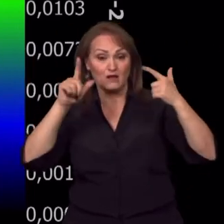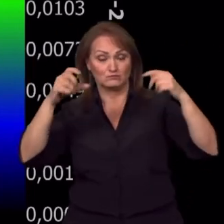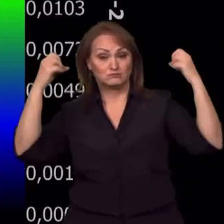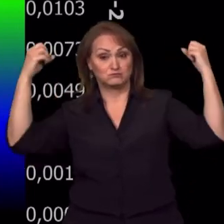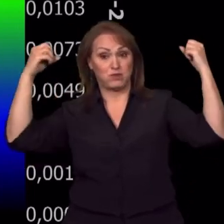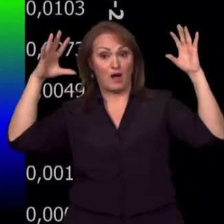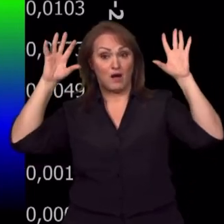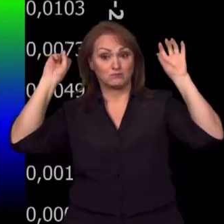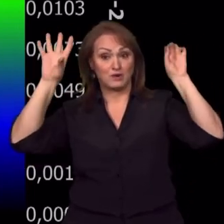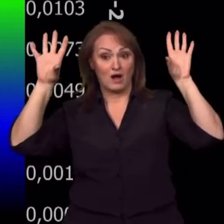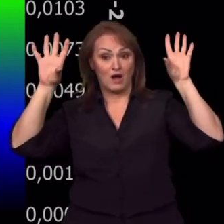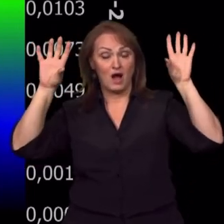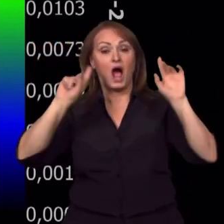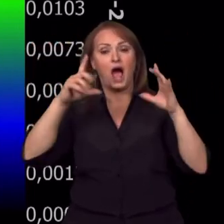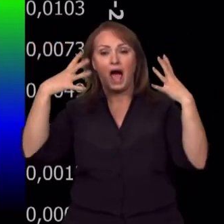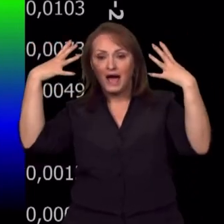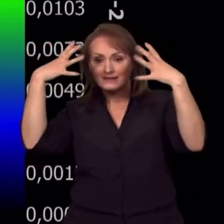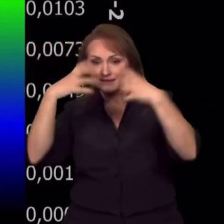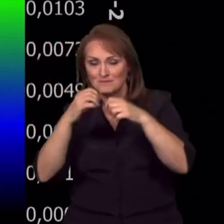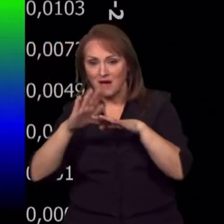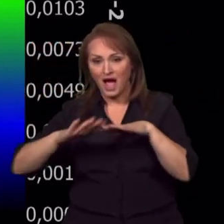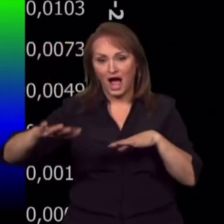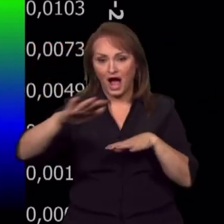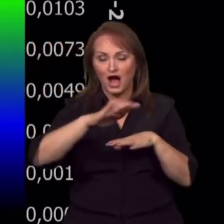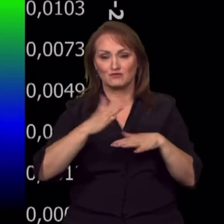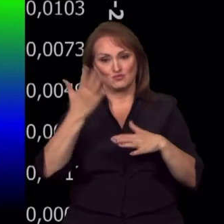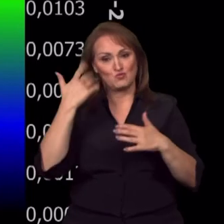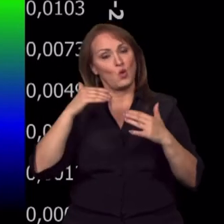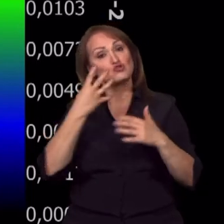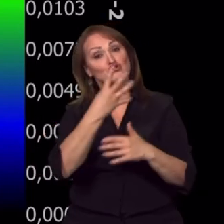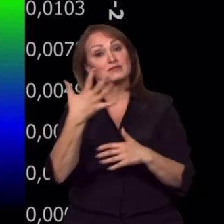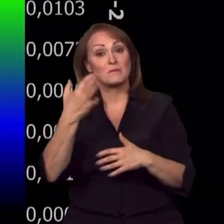Conversely, in darkened Brno, the brightness decreased by roughly 45%.